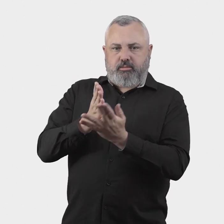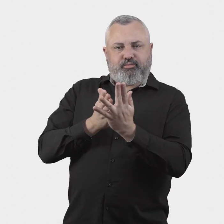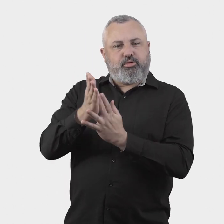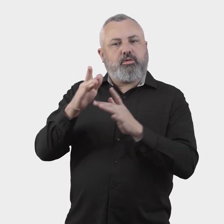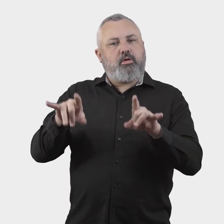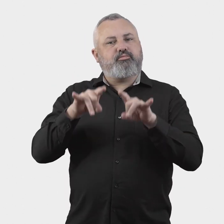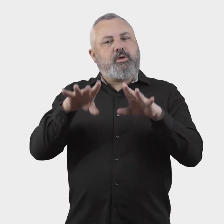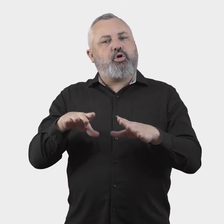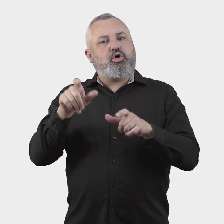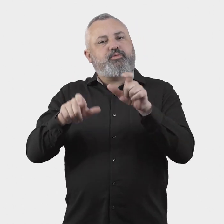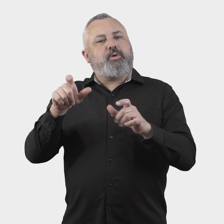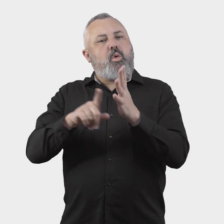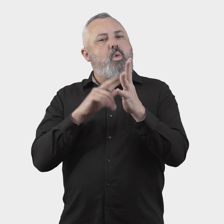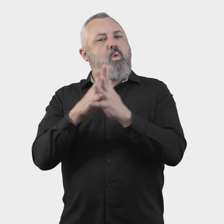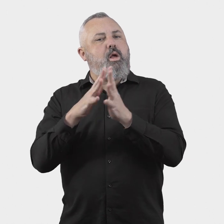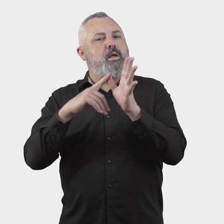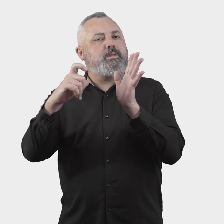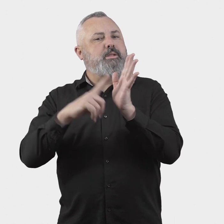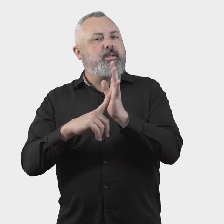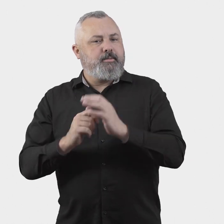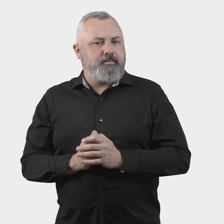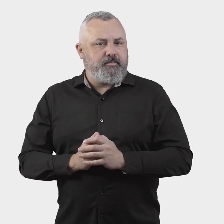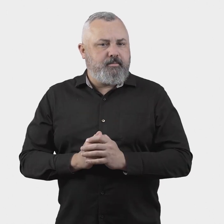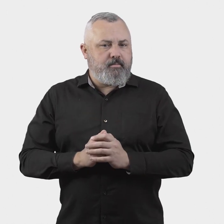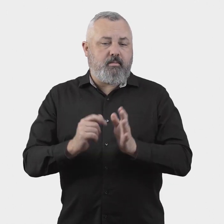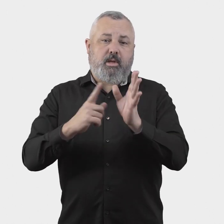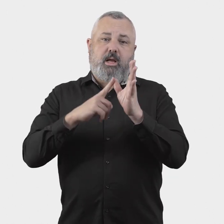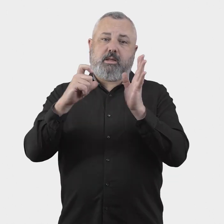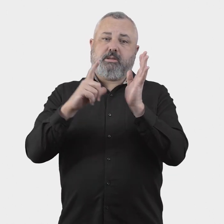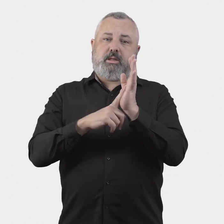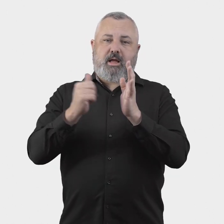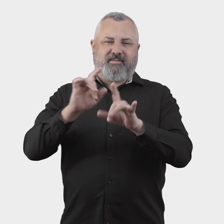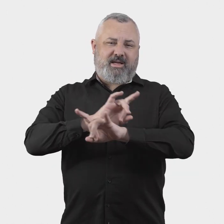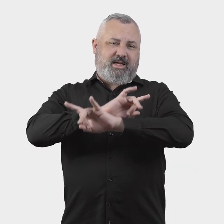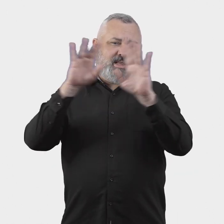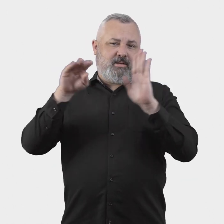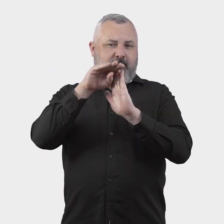under the ACL, one option under consideration is that only consumers (as defined in the ACL) can make